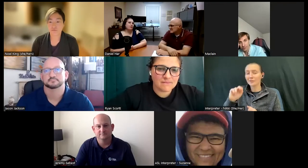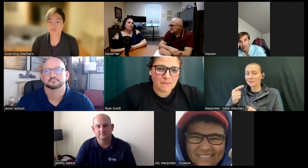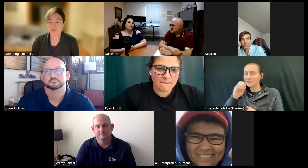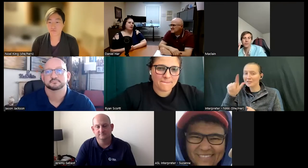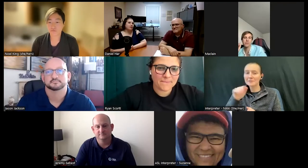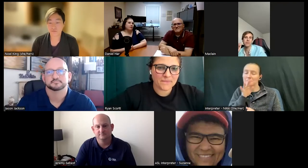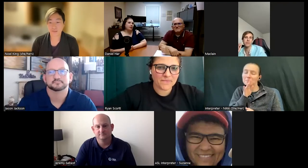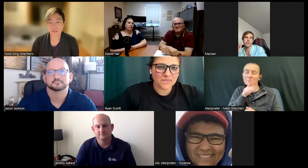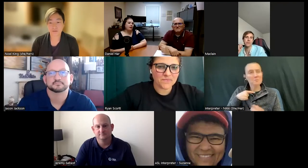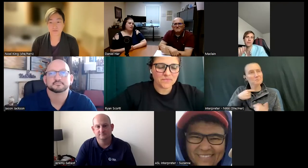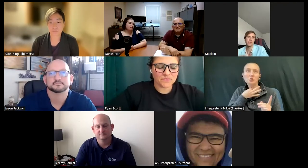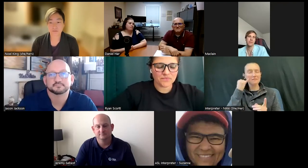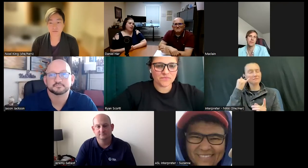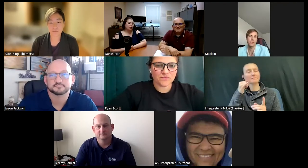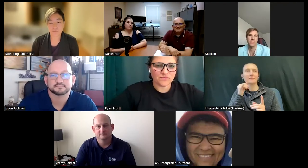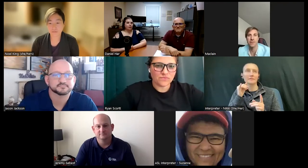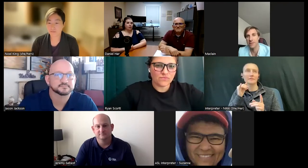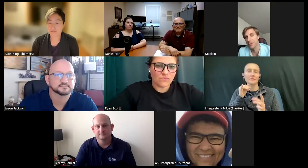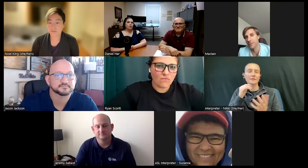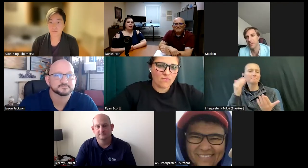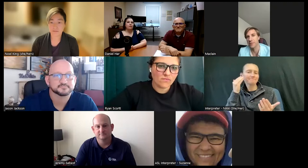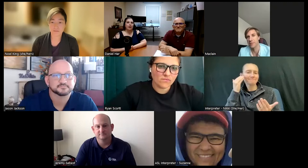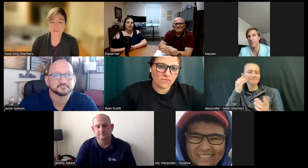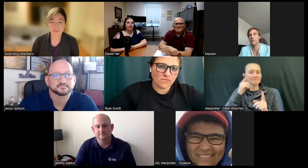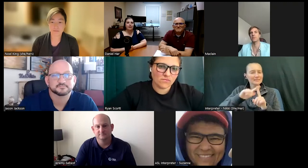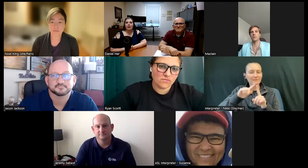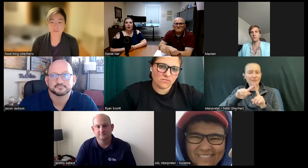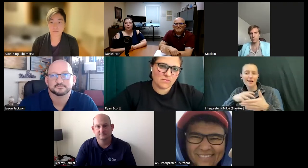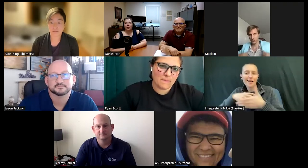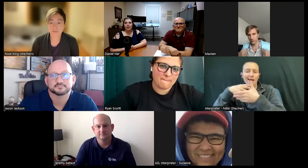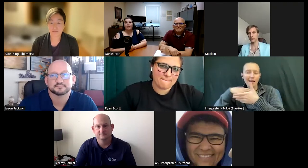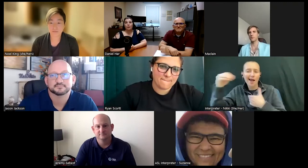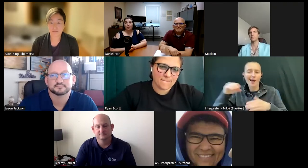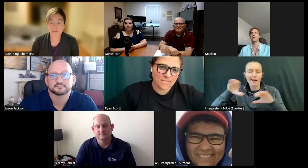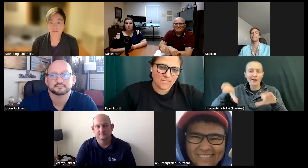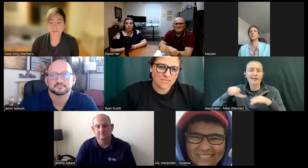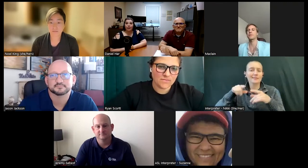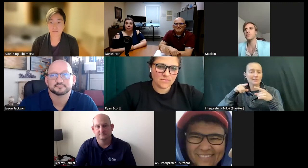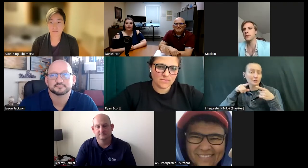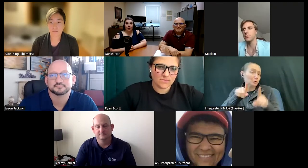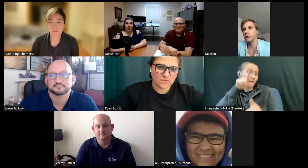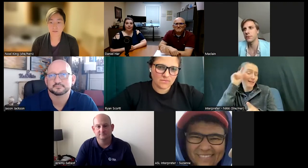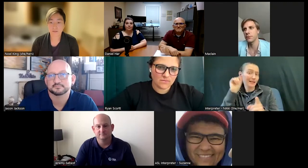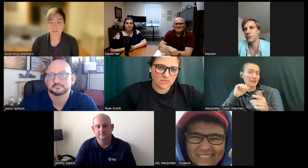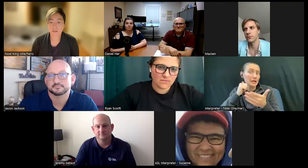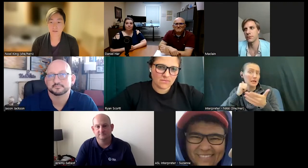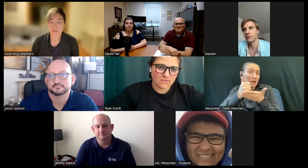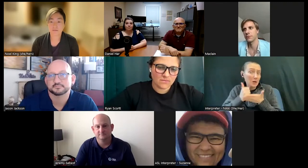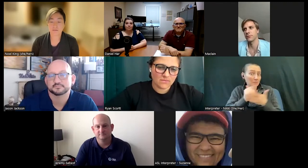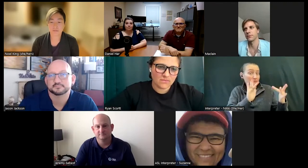if the different um extracurriculars you're doing through gallaudet helped with any networking but um